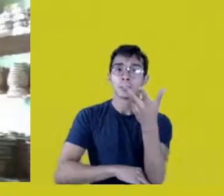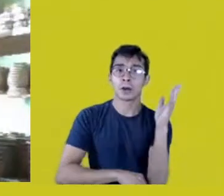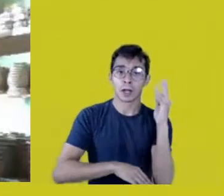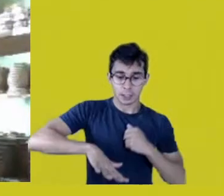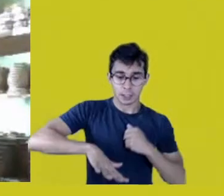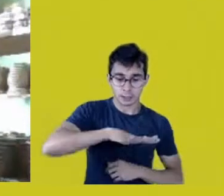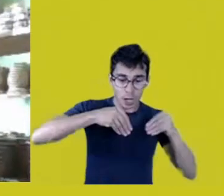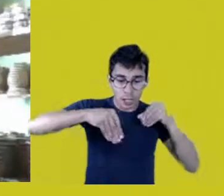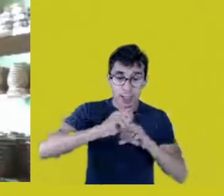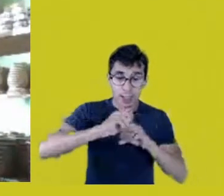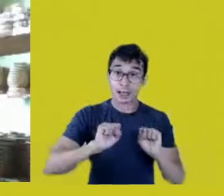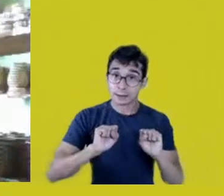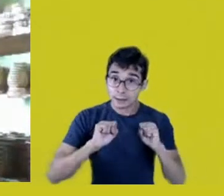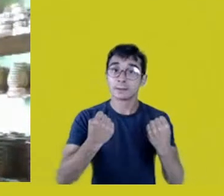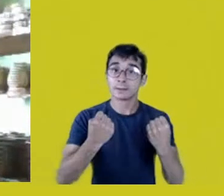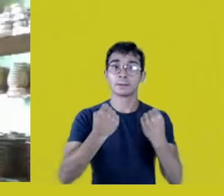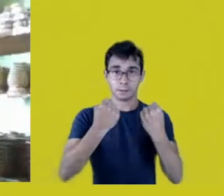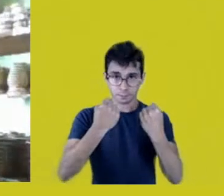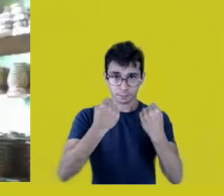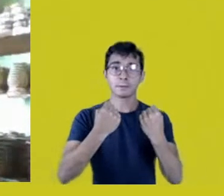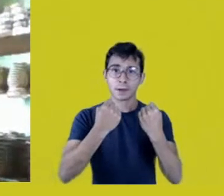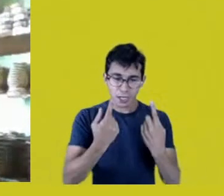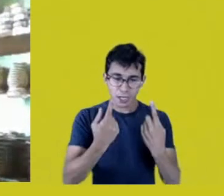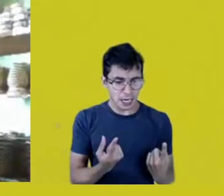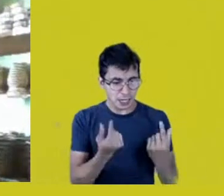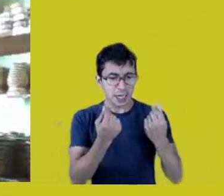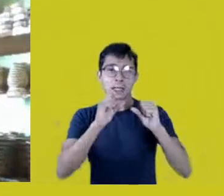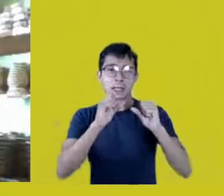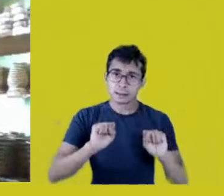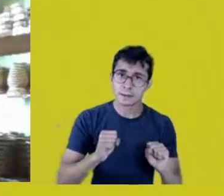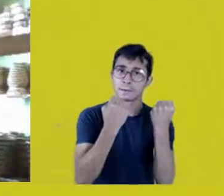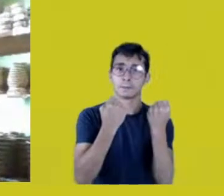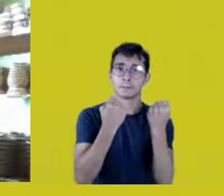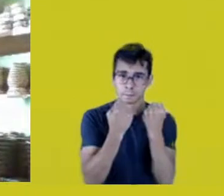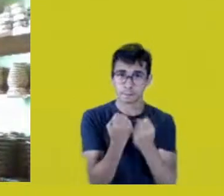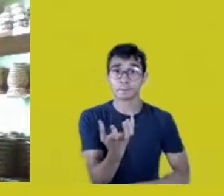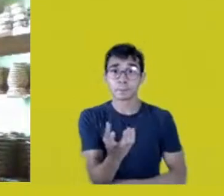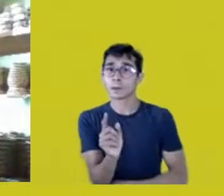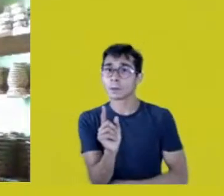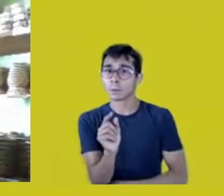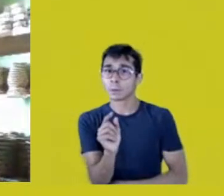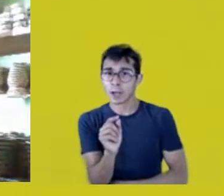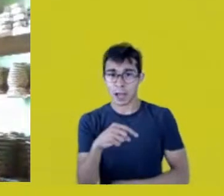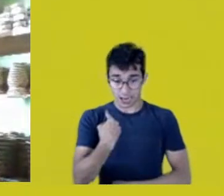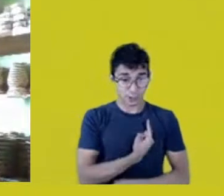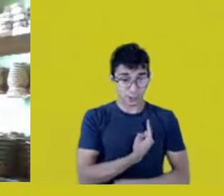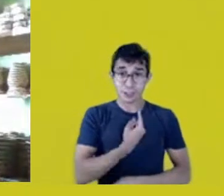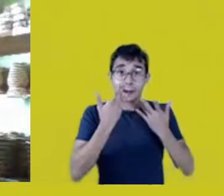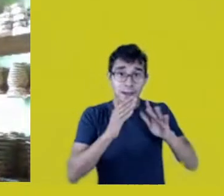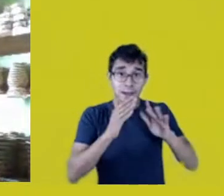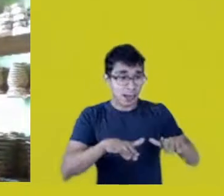We give life to our territory. Because we want our children to stay there,